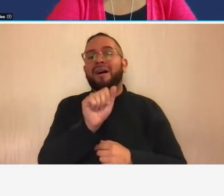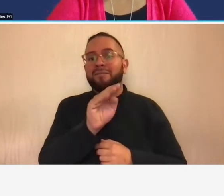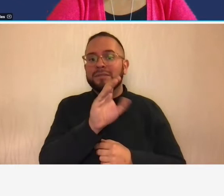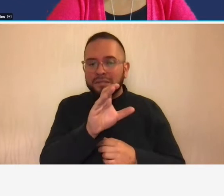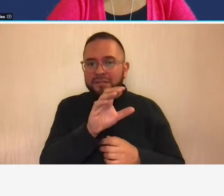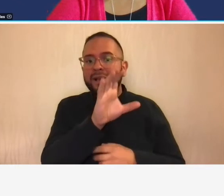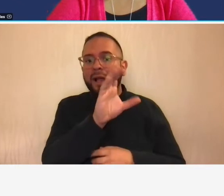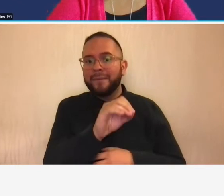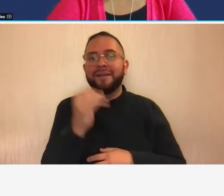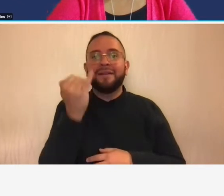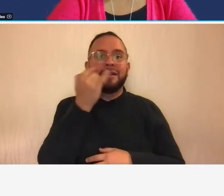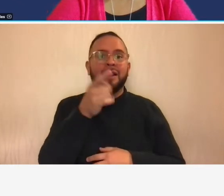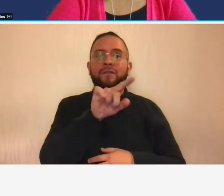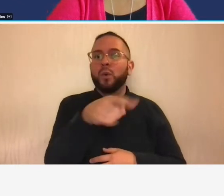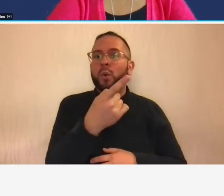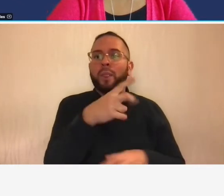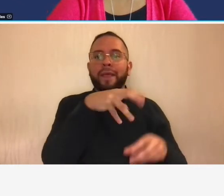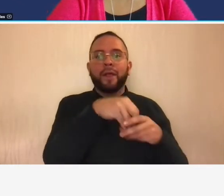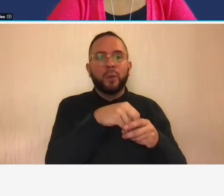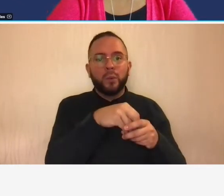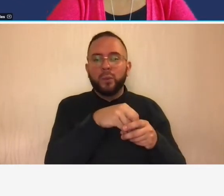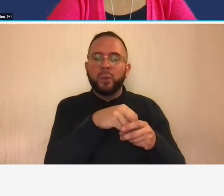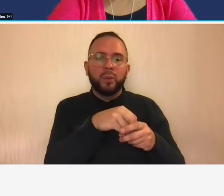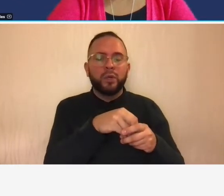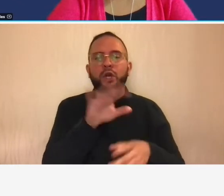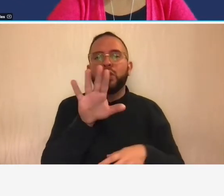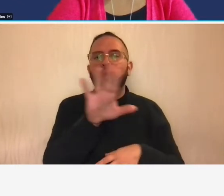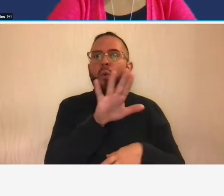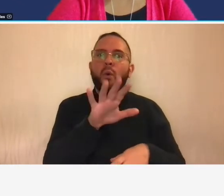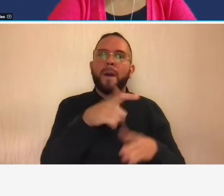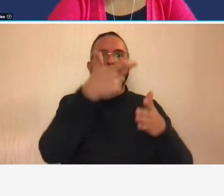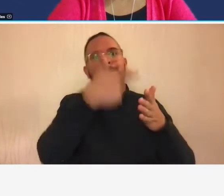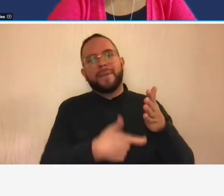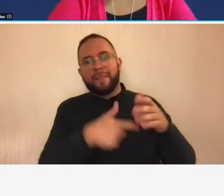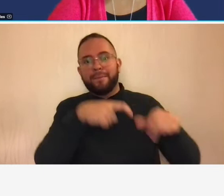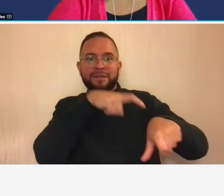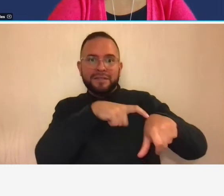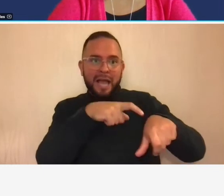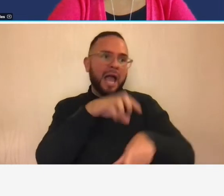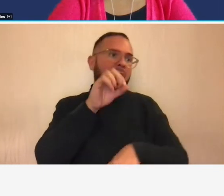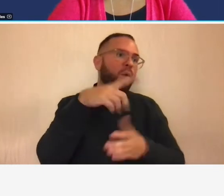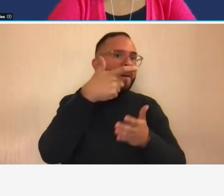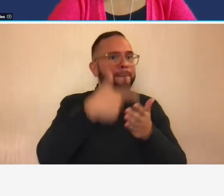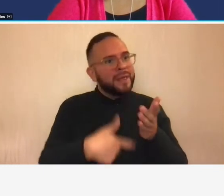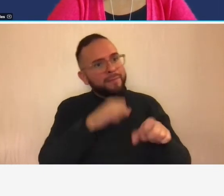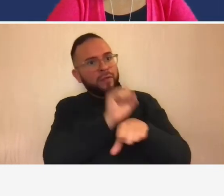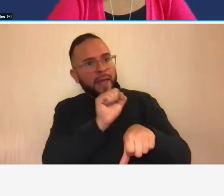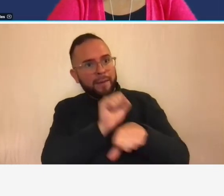only include your billable time or your billable labor on your weekly timesheets then what you're